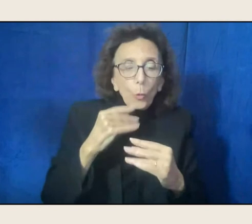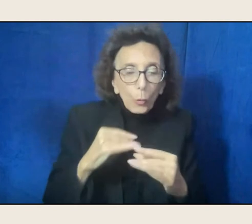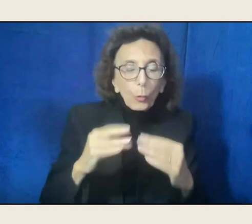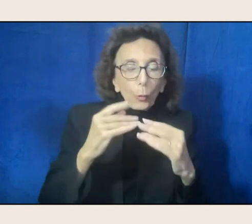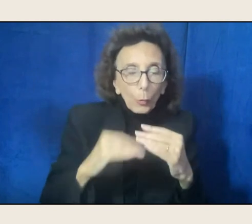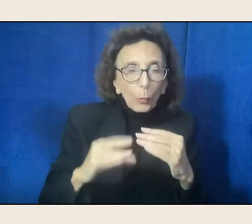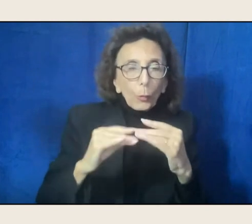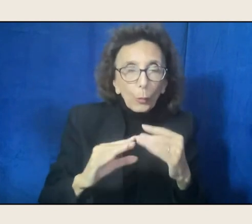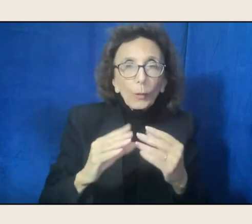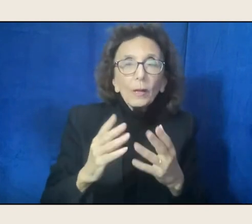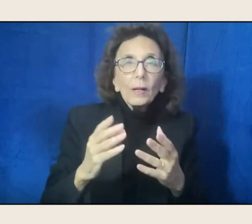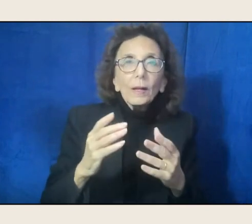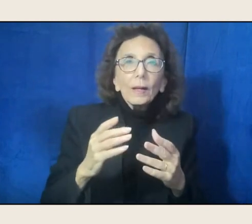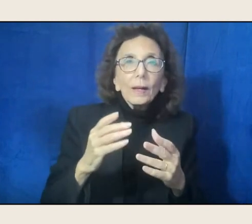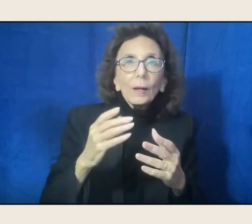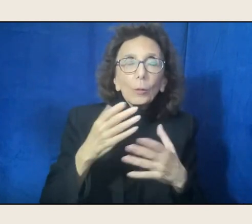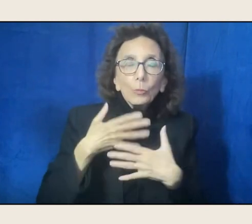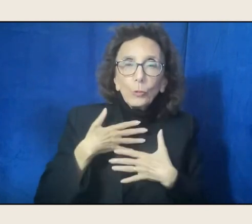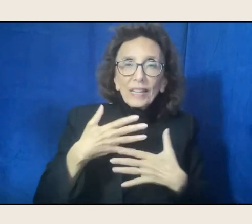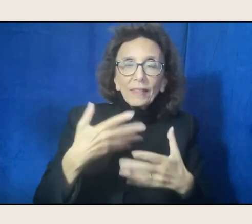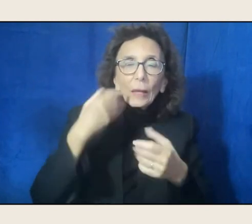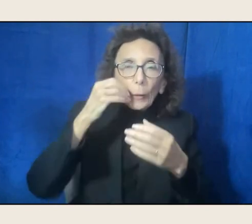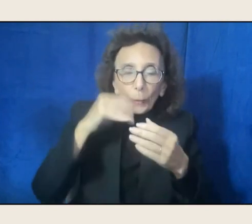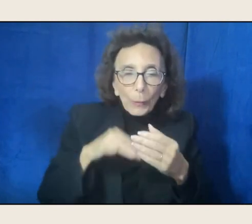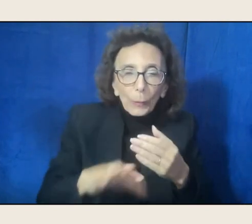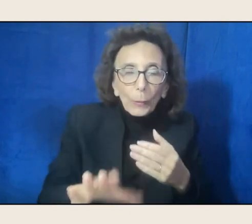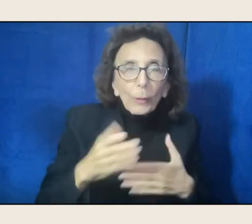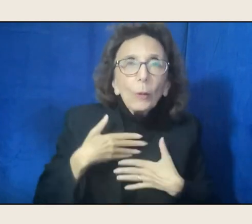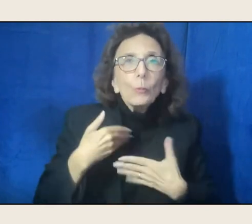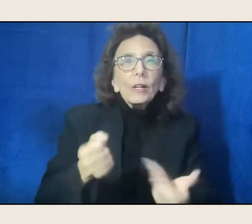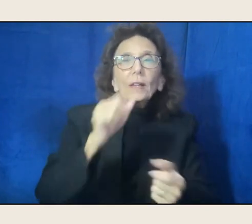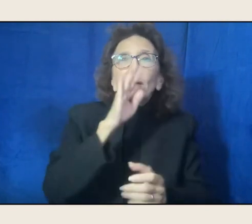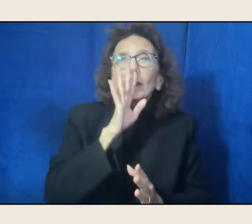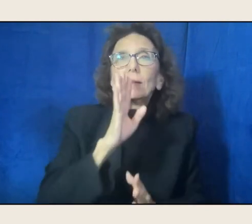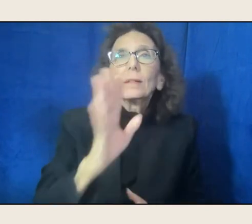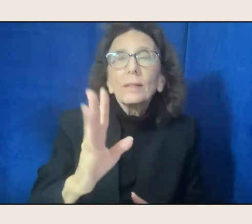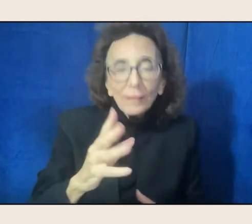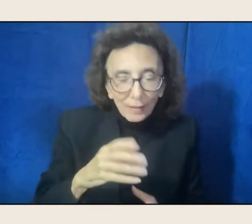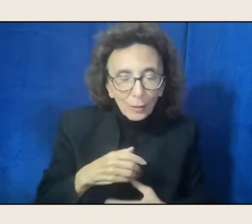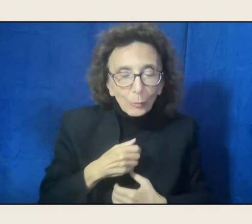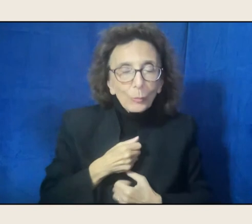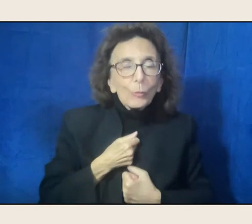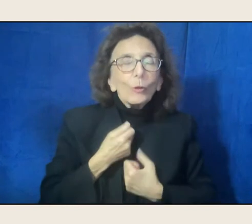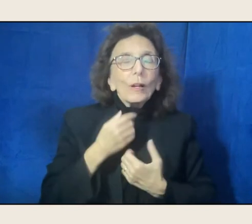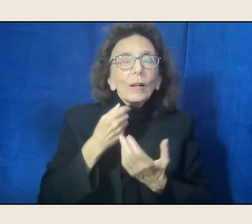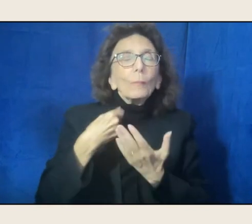and breath is all part of it. There's a rhythmic thing that goes on,